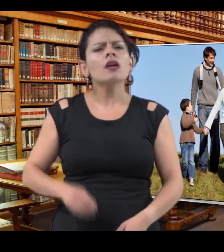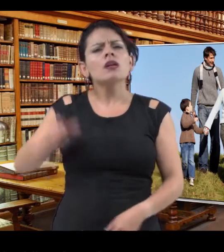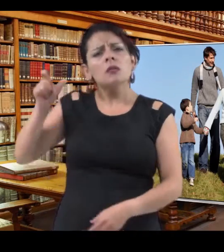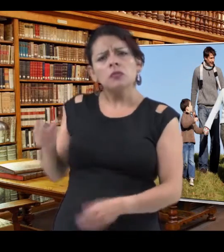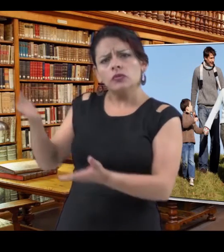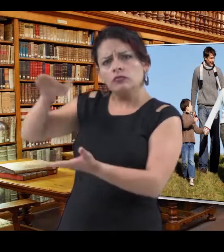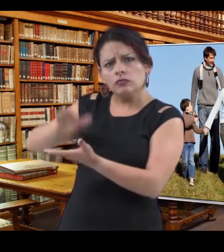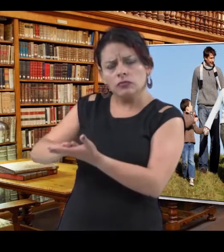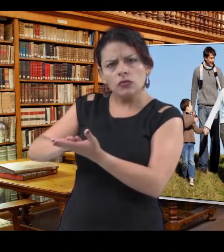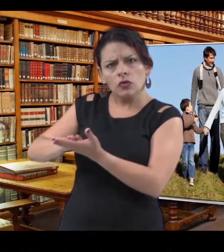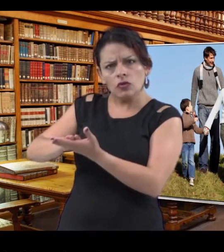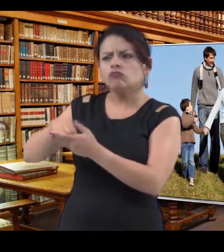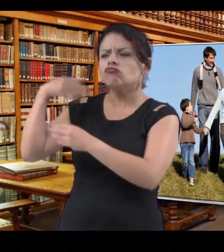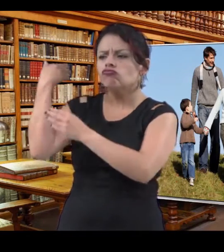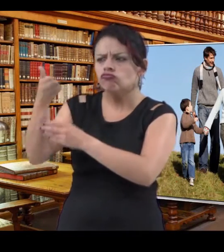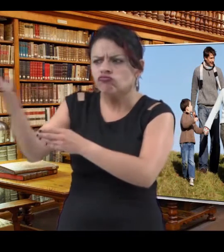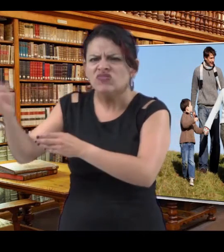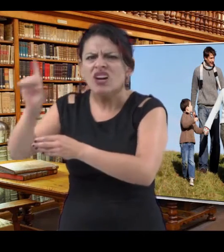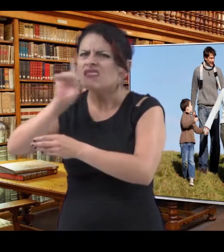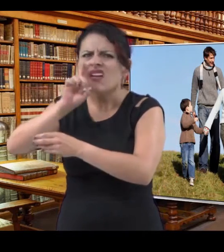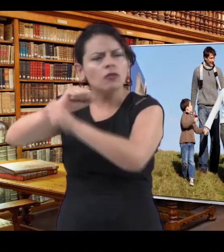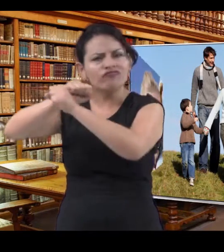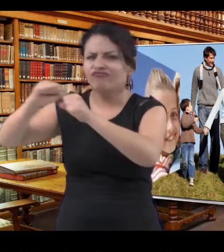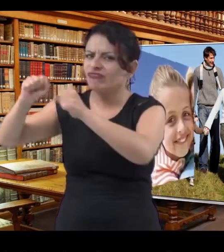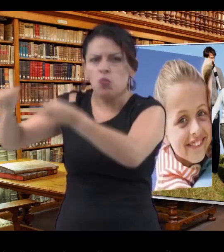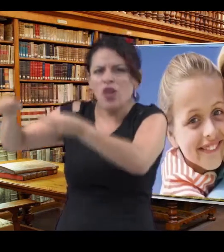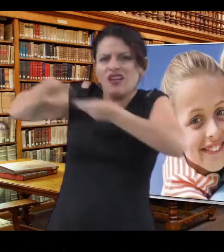When someone dies, there are people who cannot be their heirs.